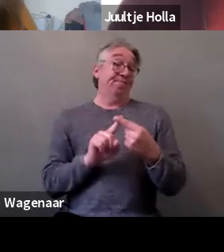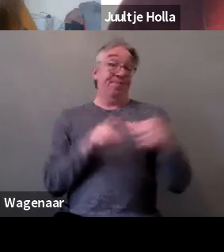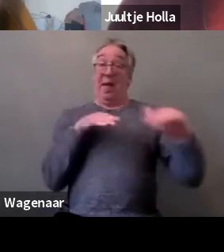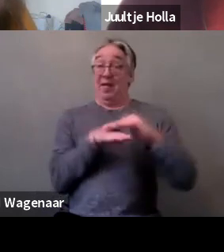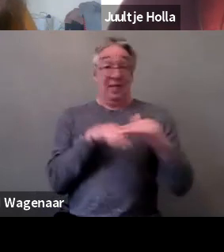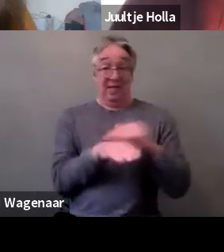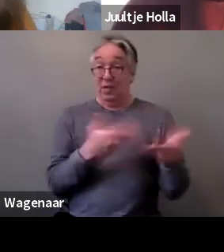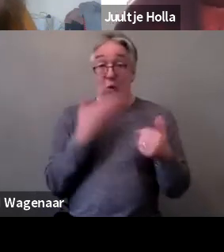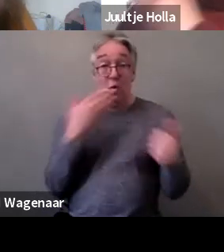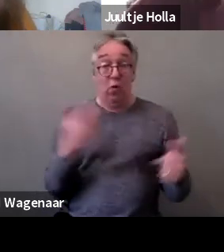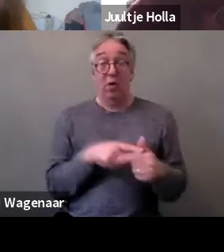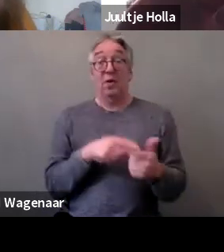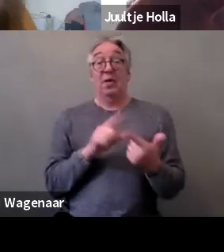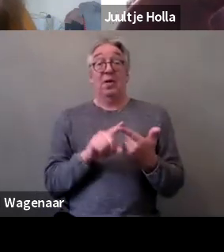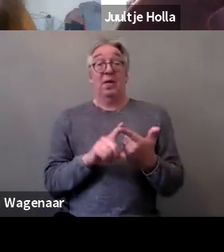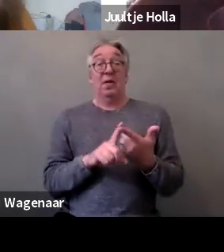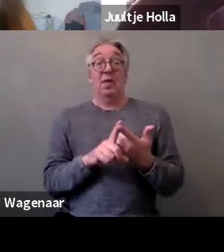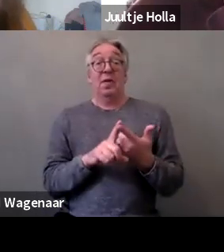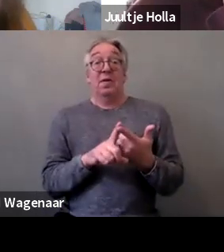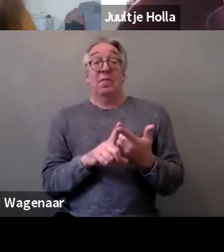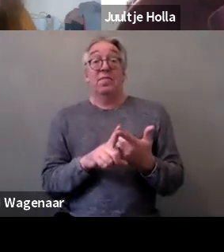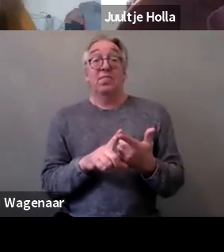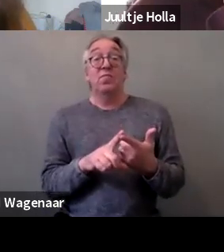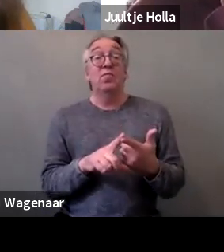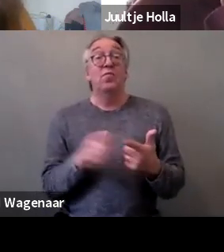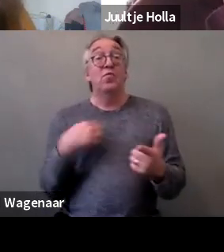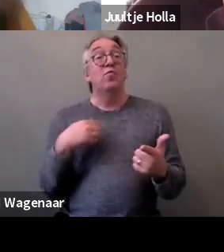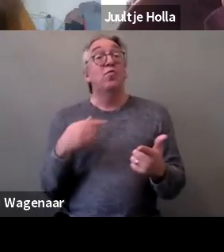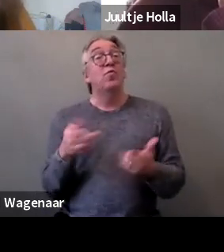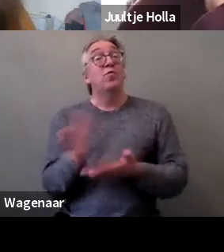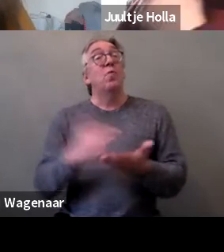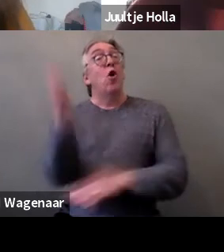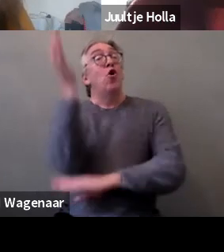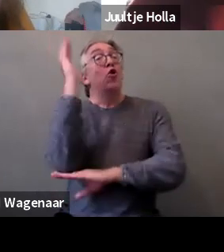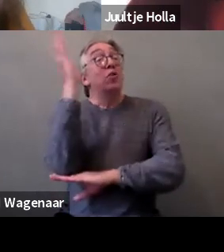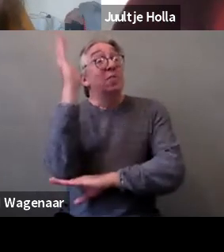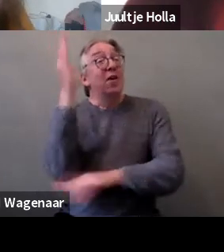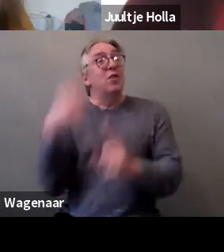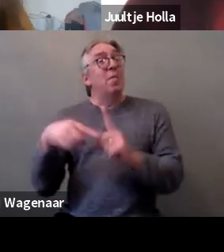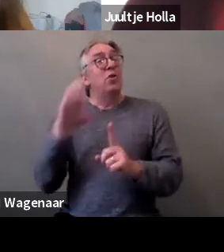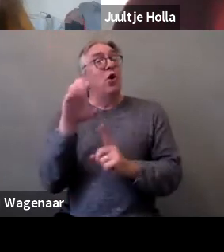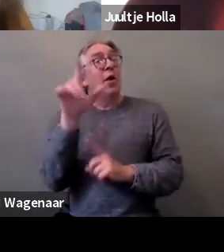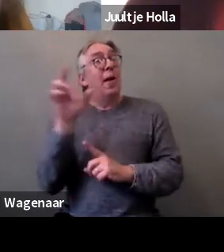We'll share the presentations from speakers, but also from Claire Desaint who address specifically